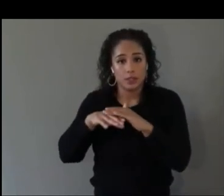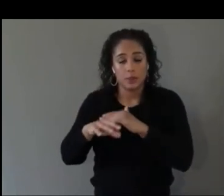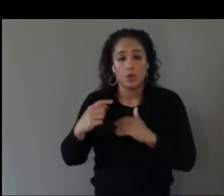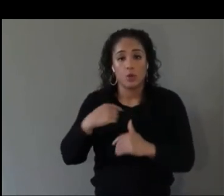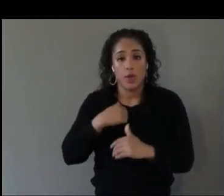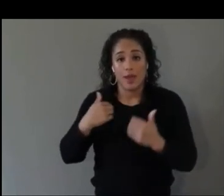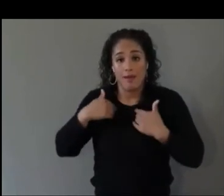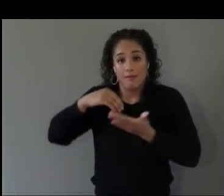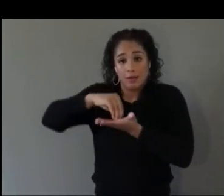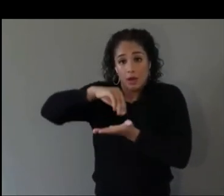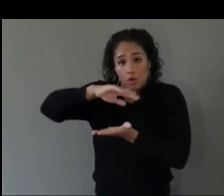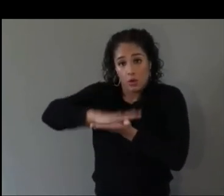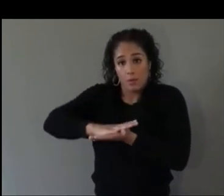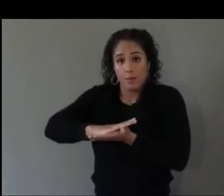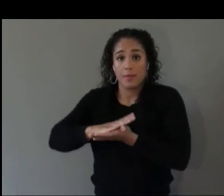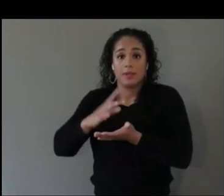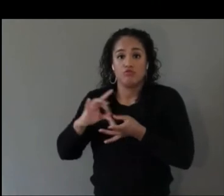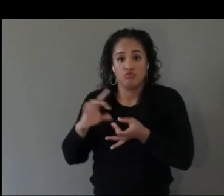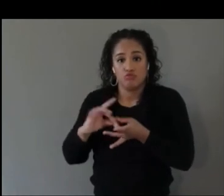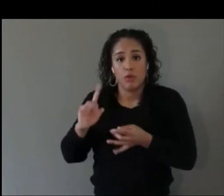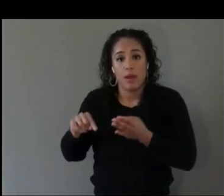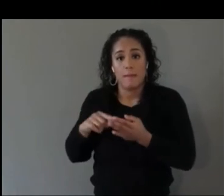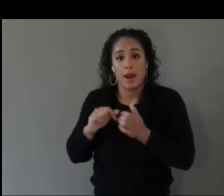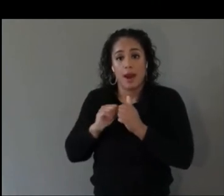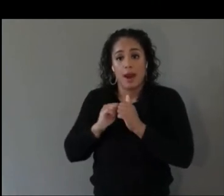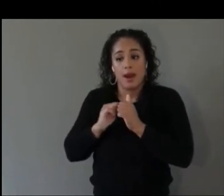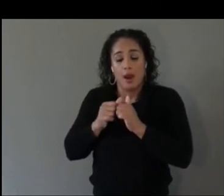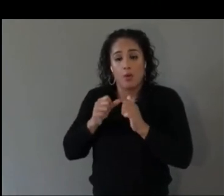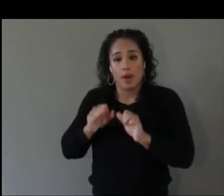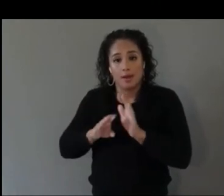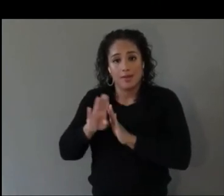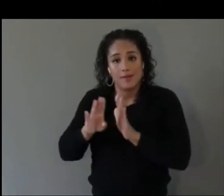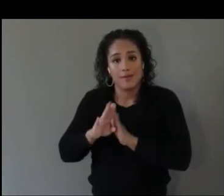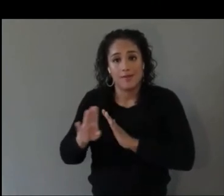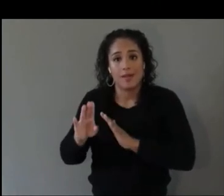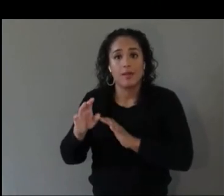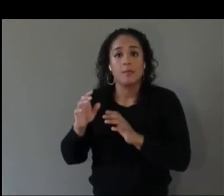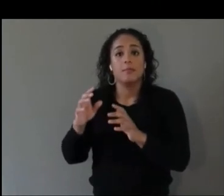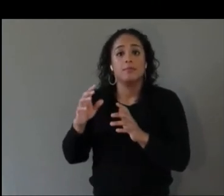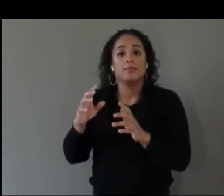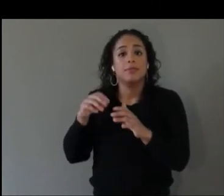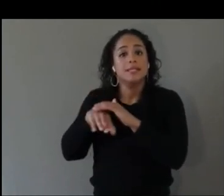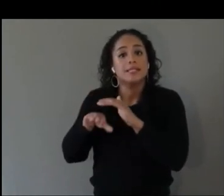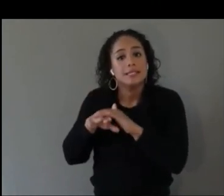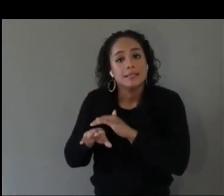VR experiences as well as a video tutorial.